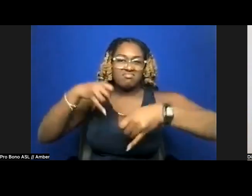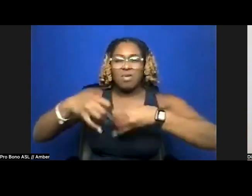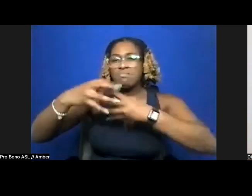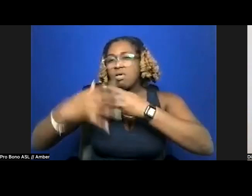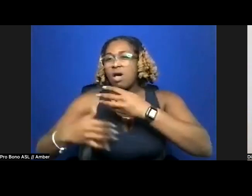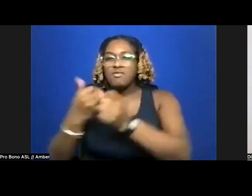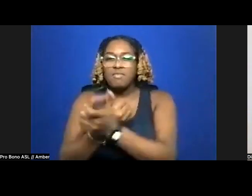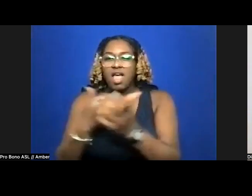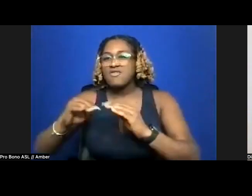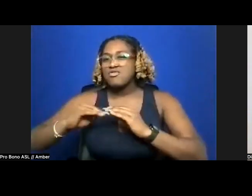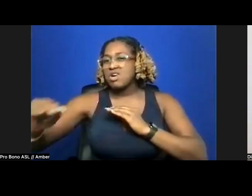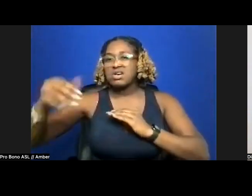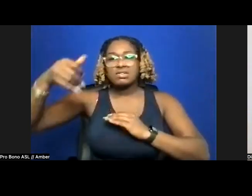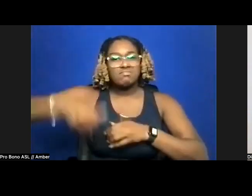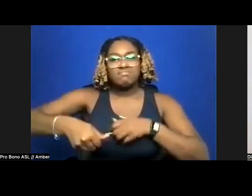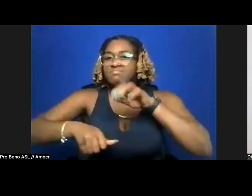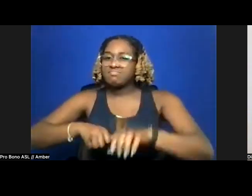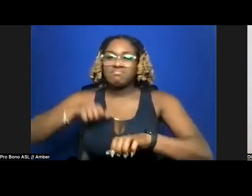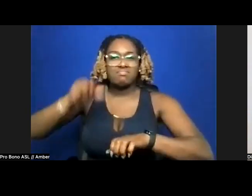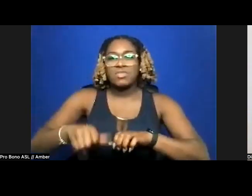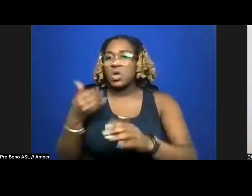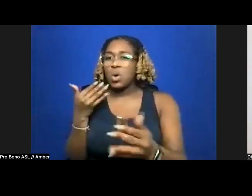and I’m strutting closer to a near-explosion of lights, and yes,